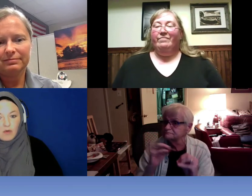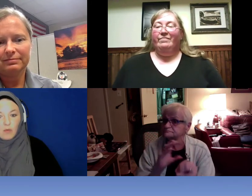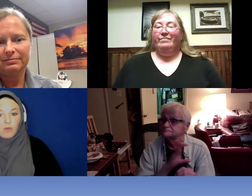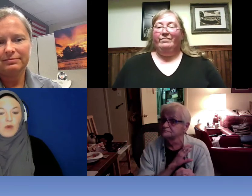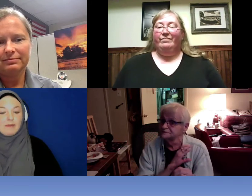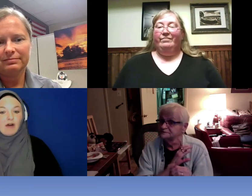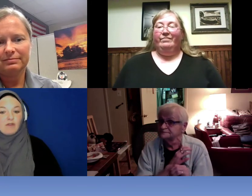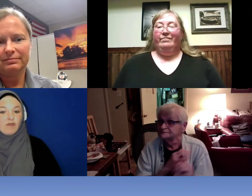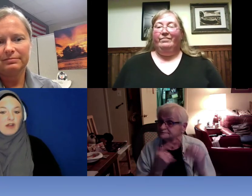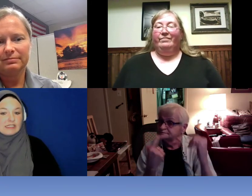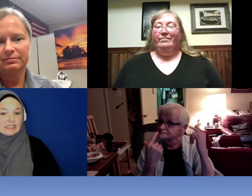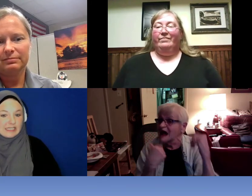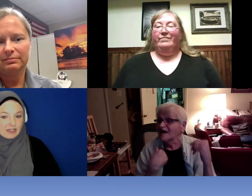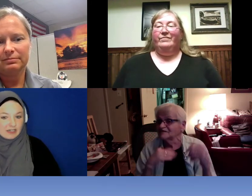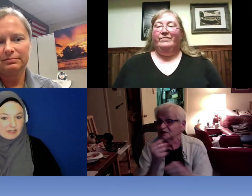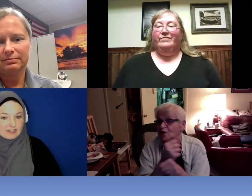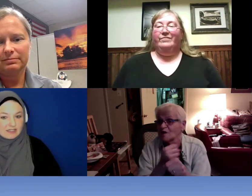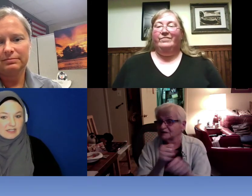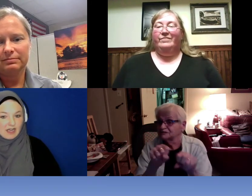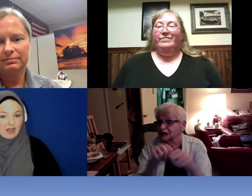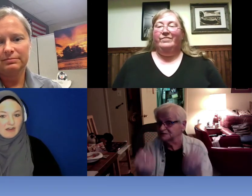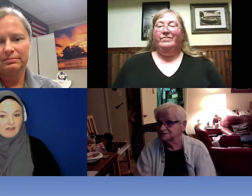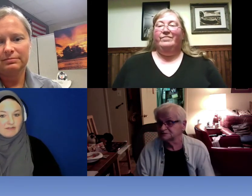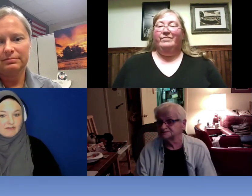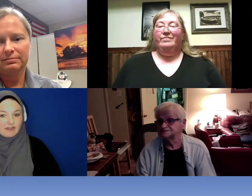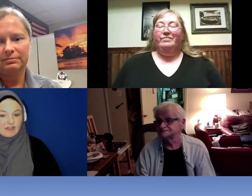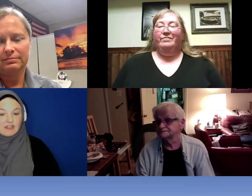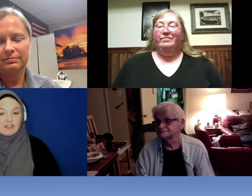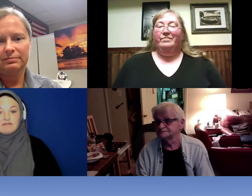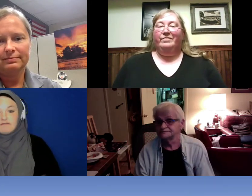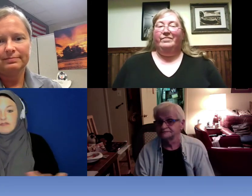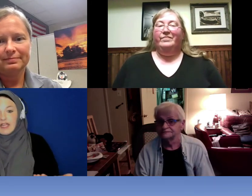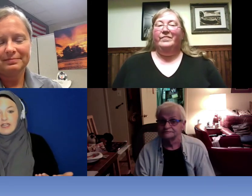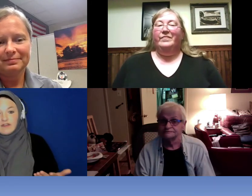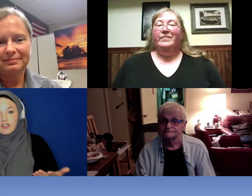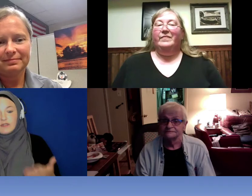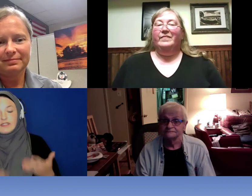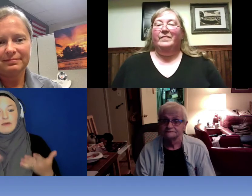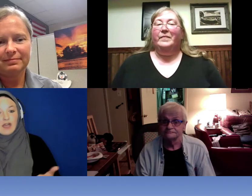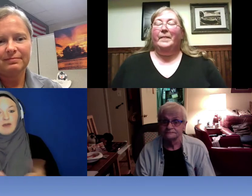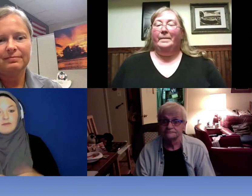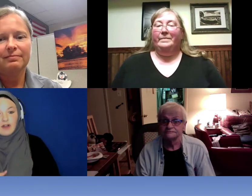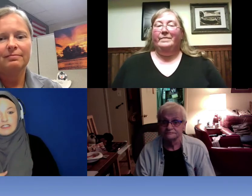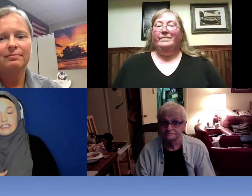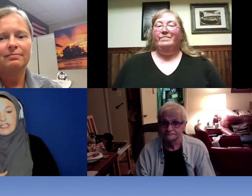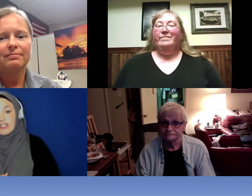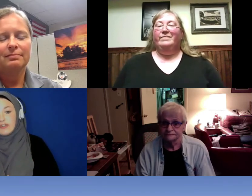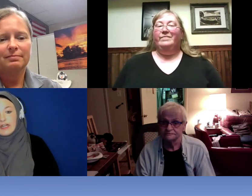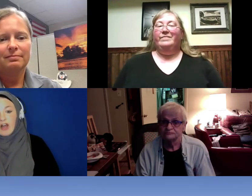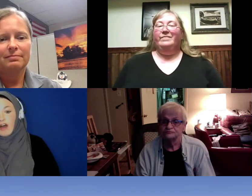what about volunteers of individuals that would come to volunteer during coffee